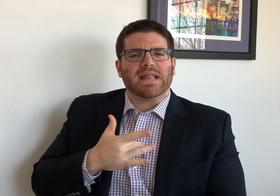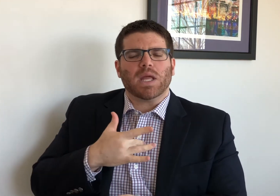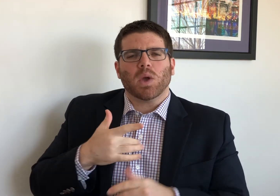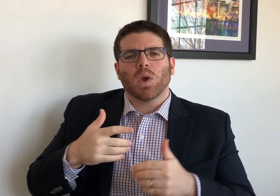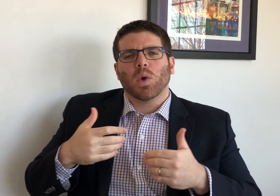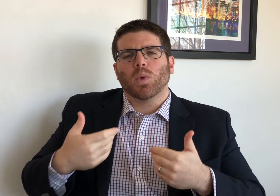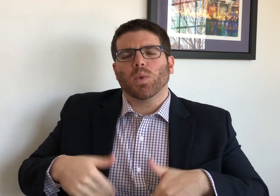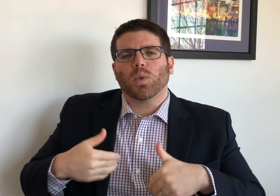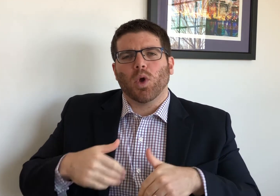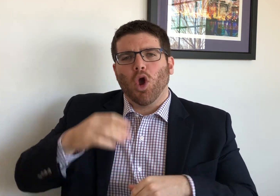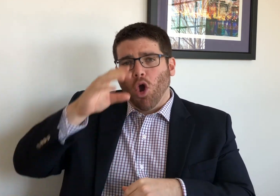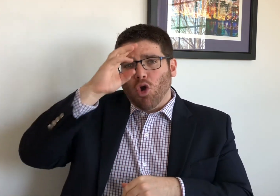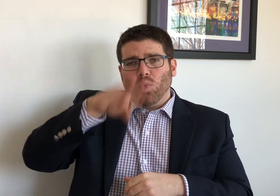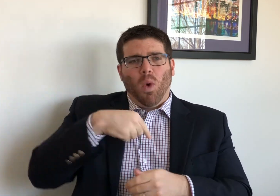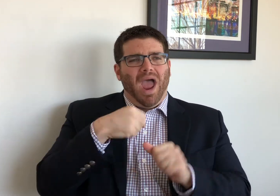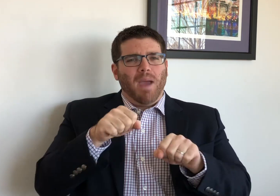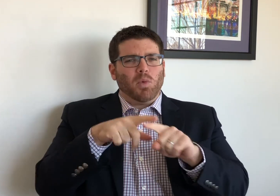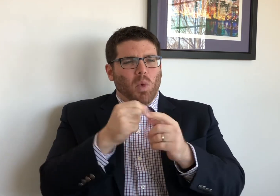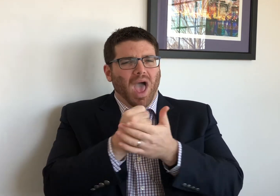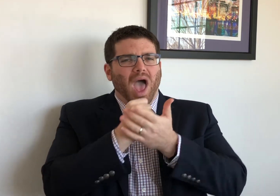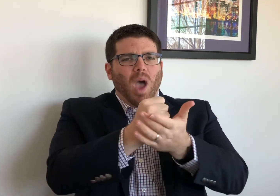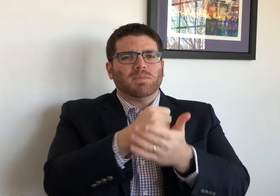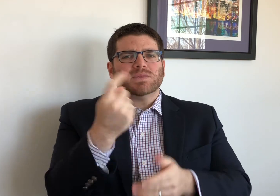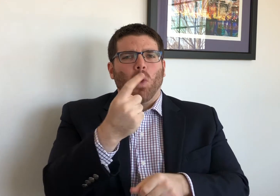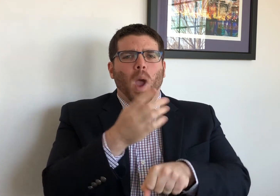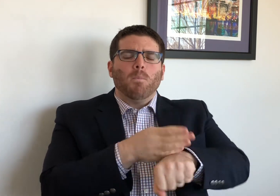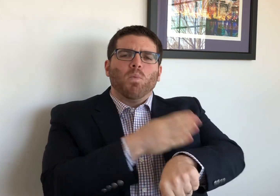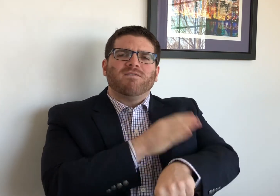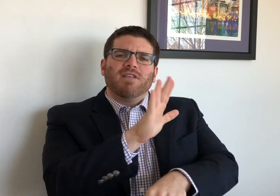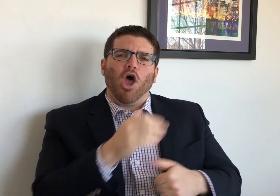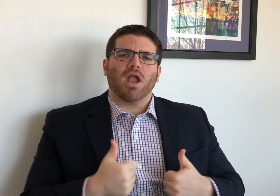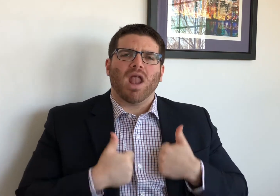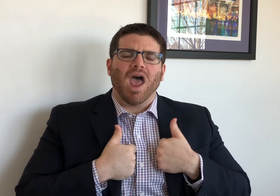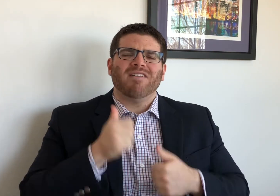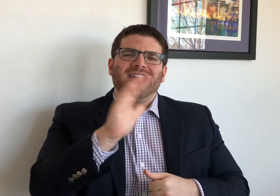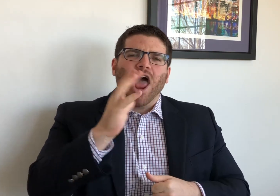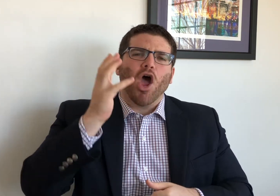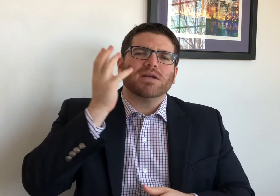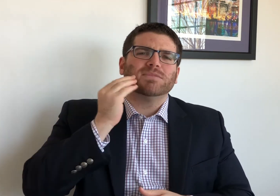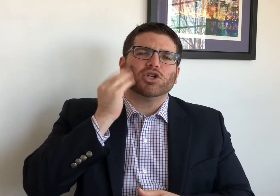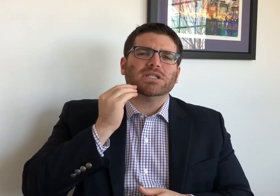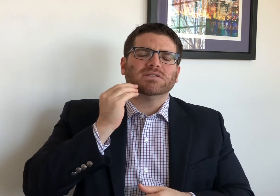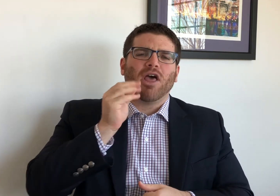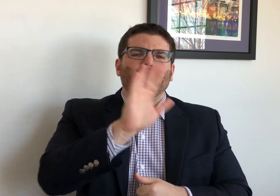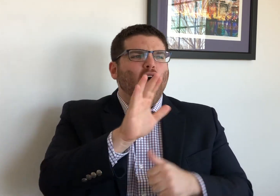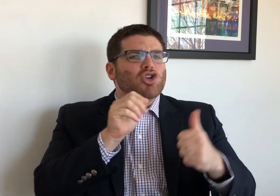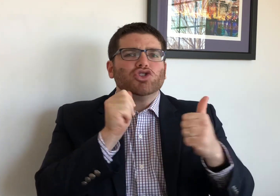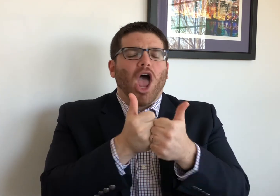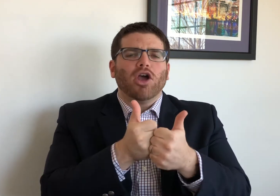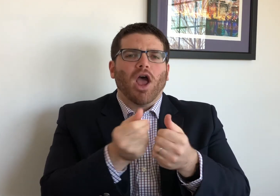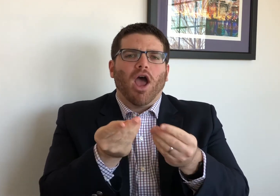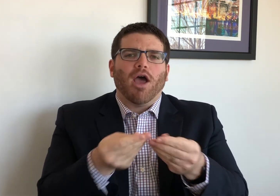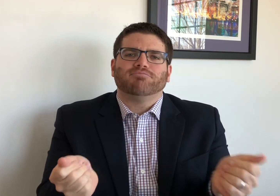feeling and knowledge that I've been able to help someone improve their lives, their experience, and help them